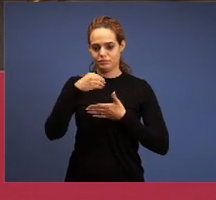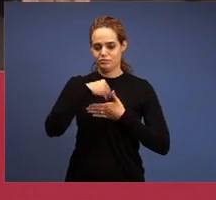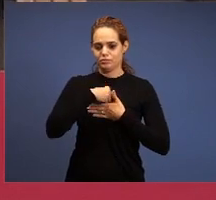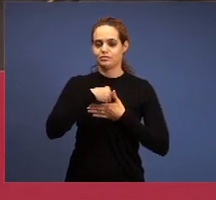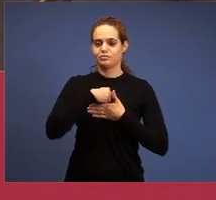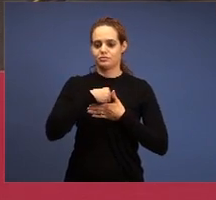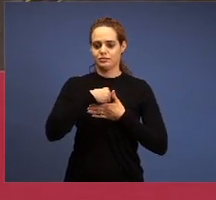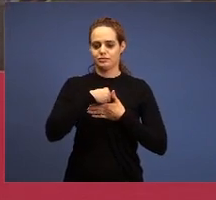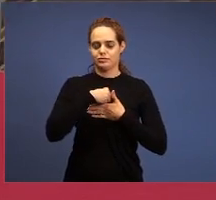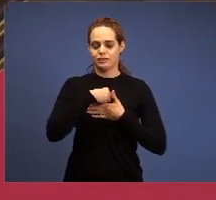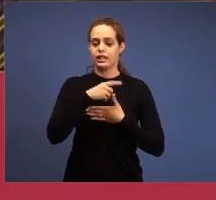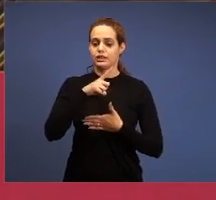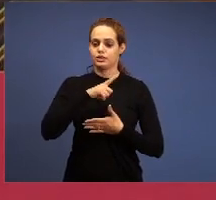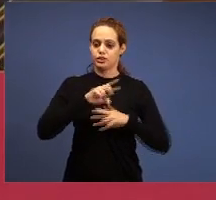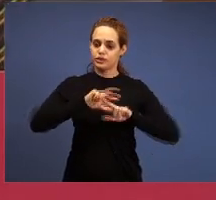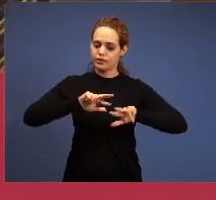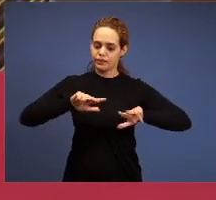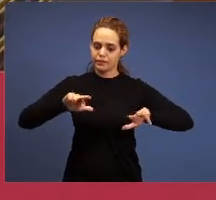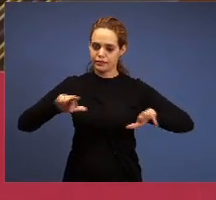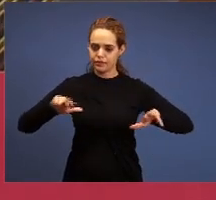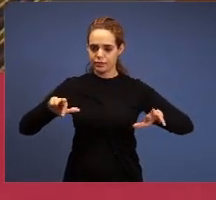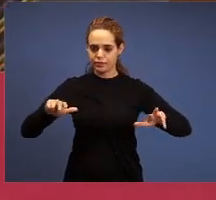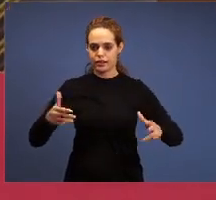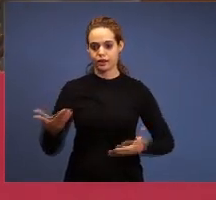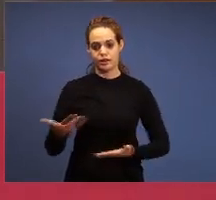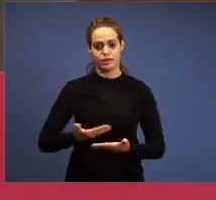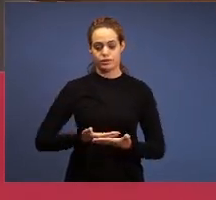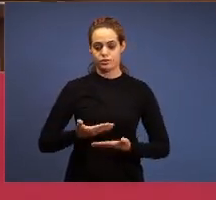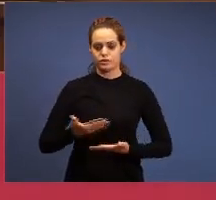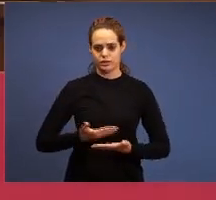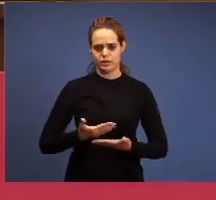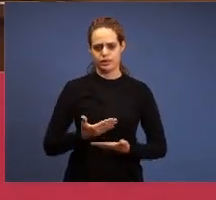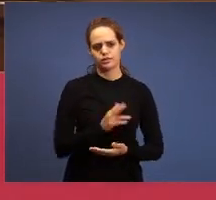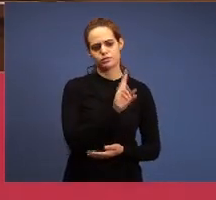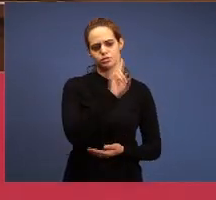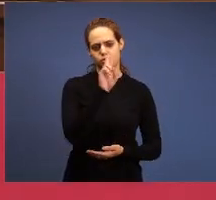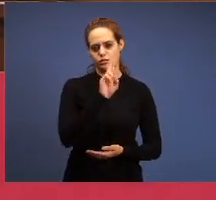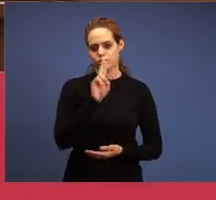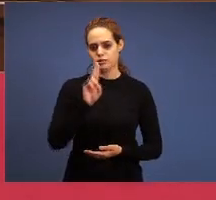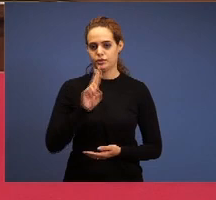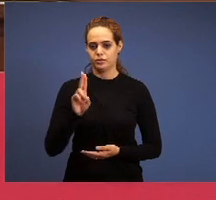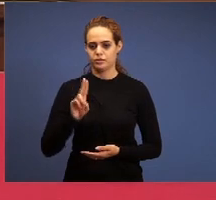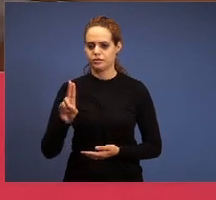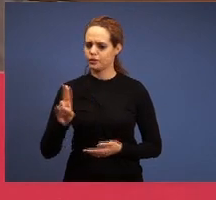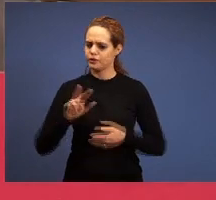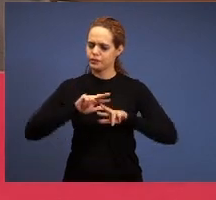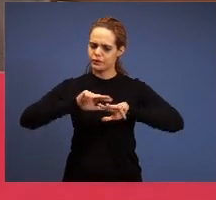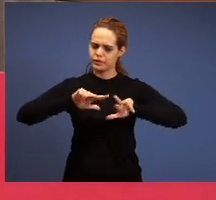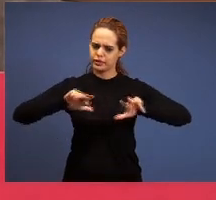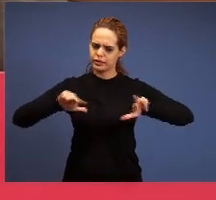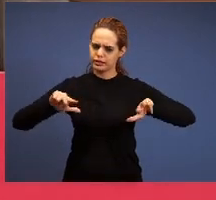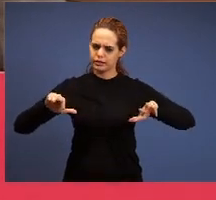Melanchthon, it had Zwinglio and a series of other names, a number of them, all were